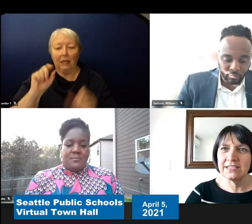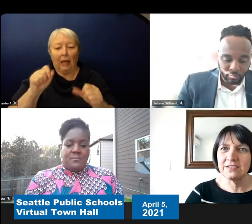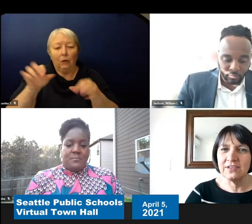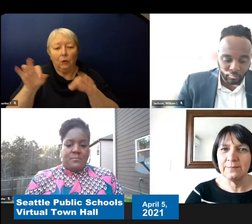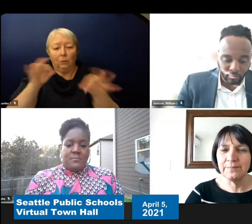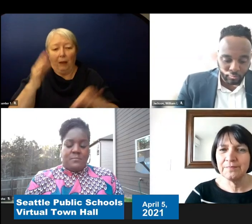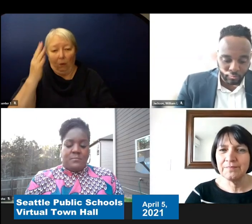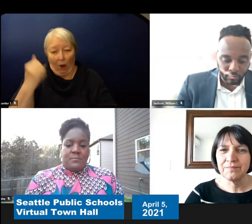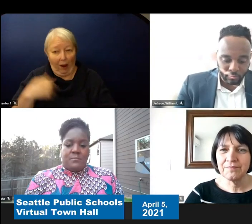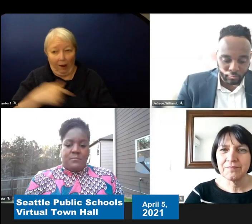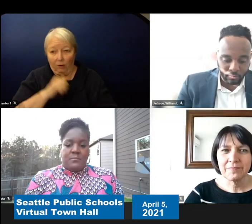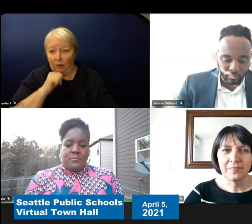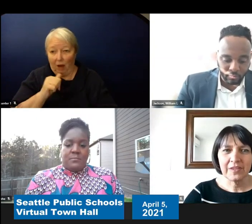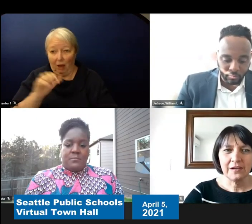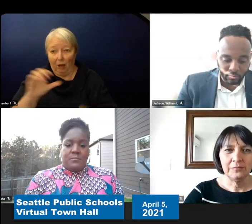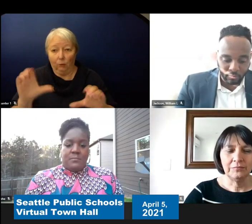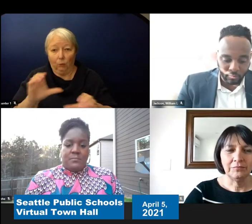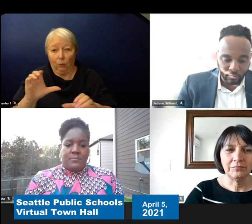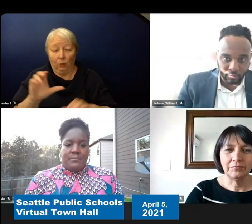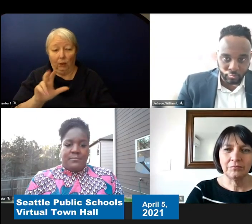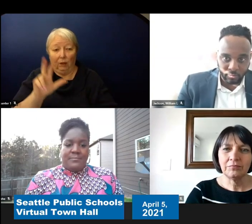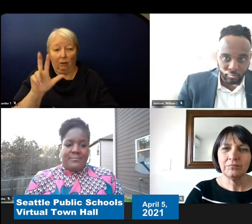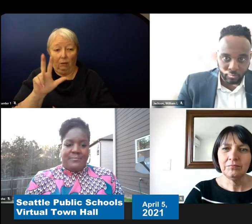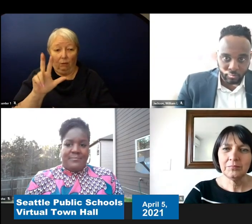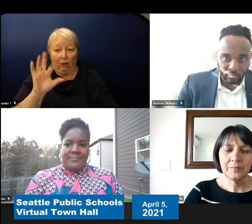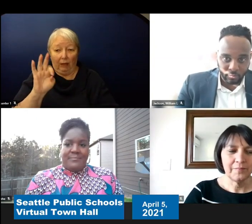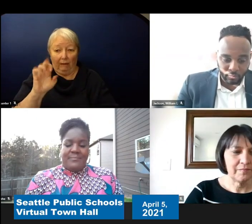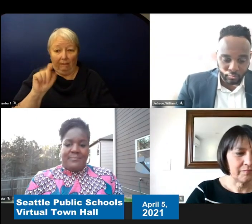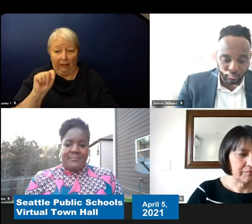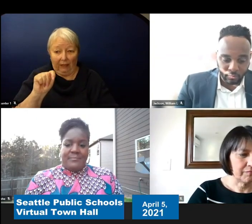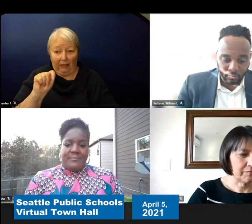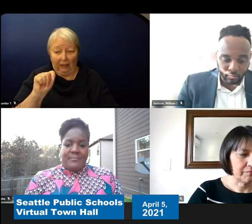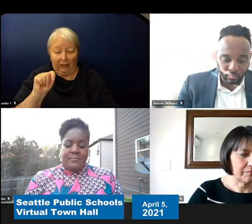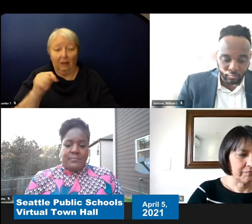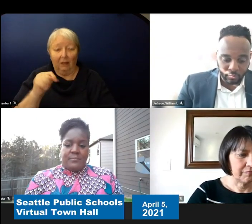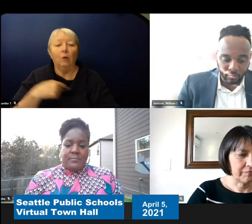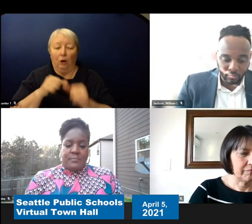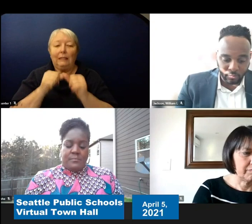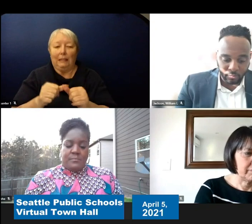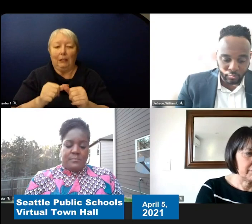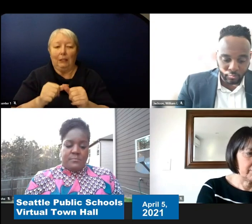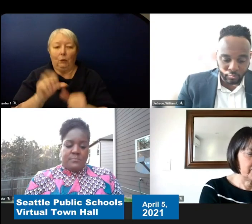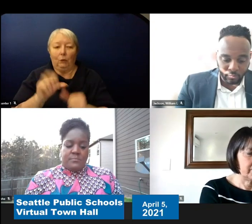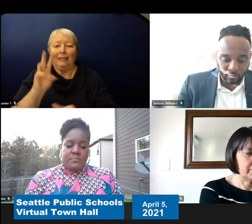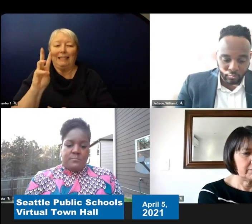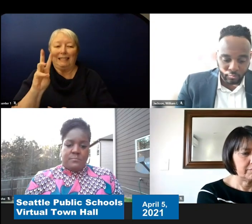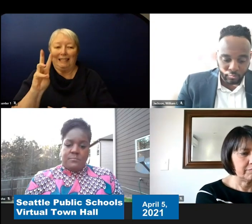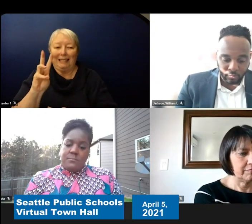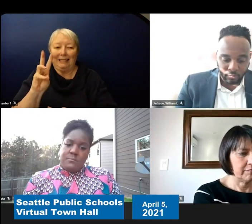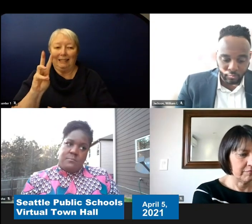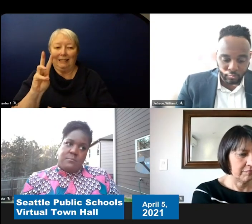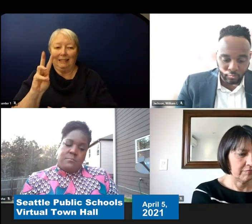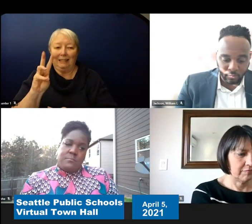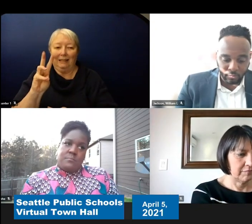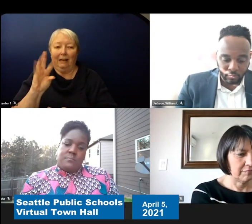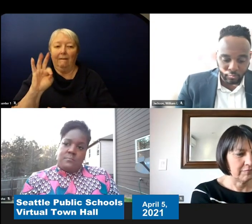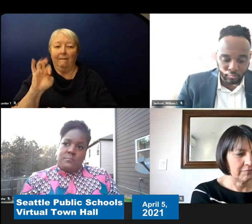Yeah I'm happy to talk a little bit about that. So while we were hearing about it we've been proactive